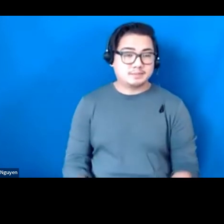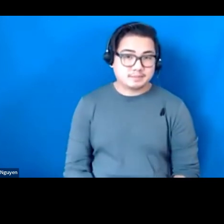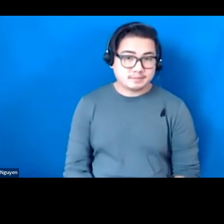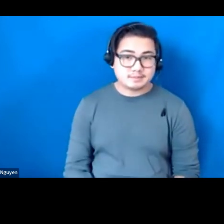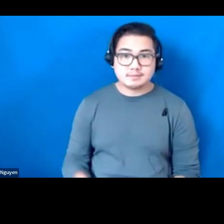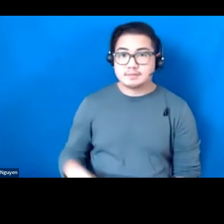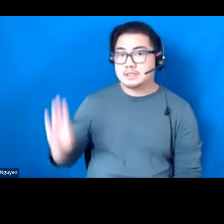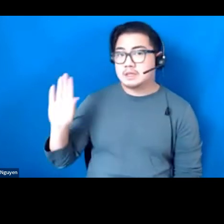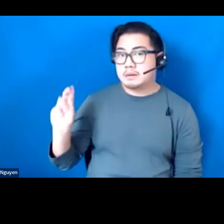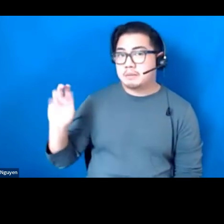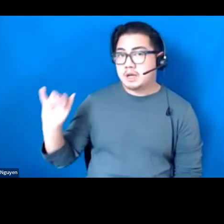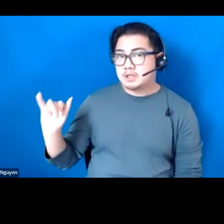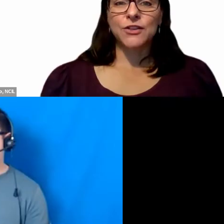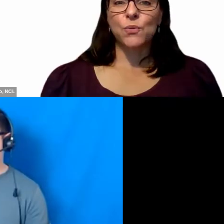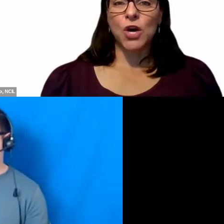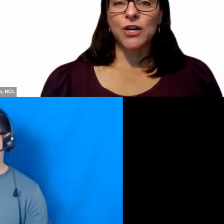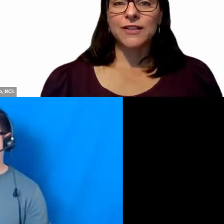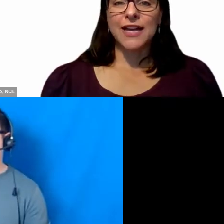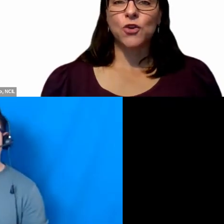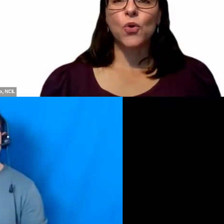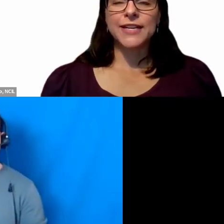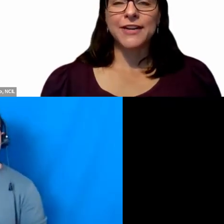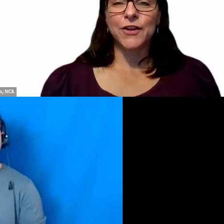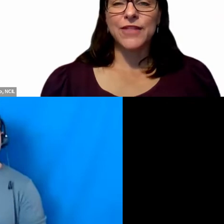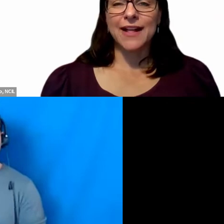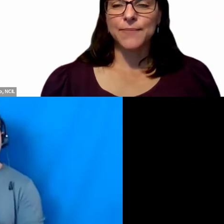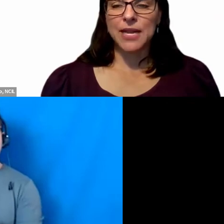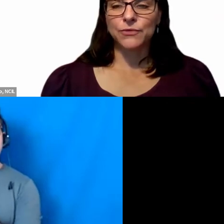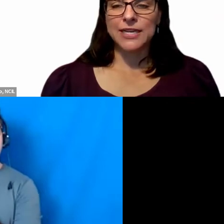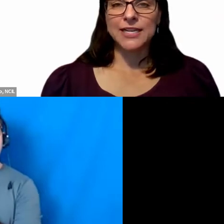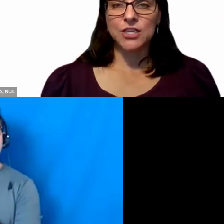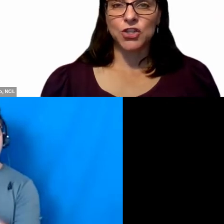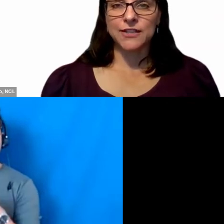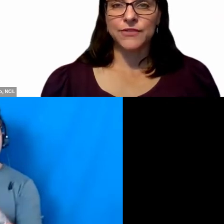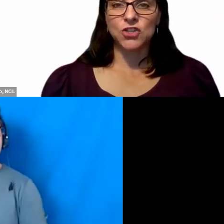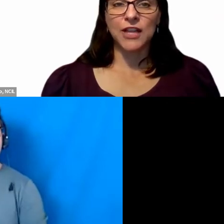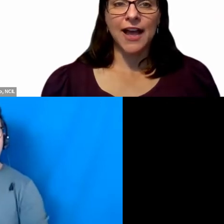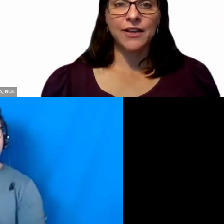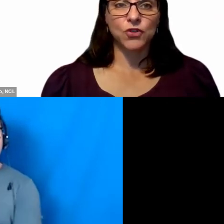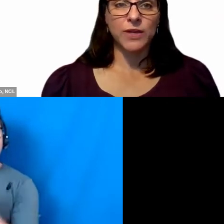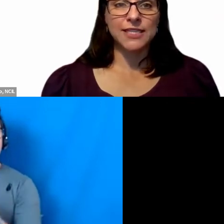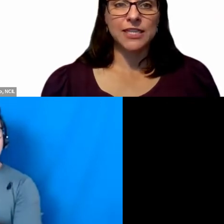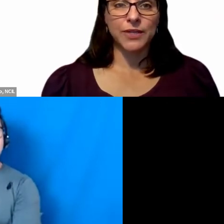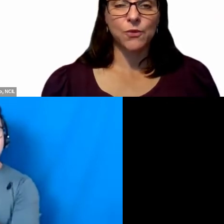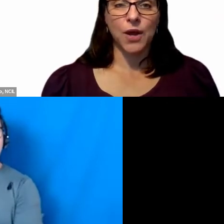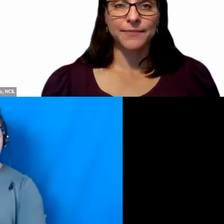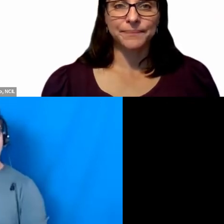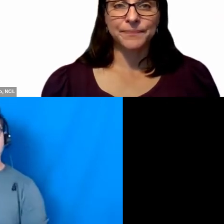Bonnie Short, began her work as coordinator of the Alabama Reading Initiative in July of 2021.